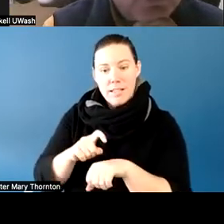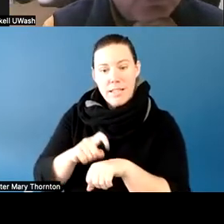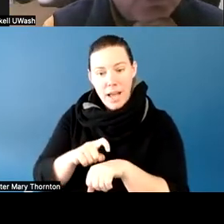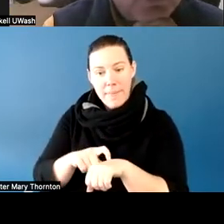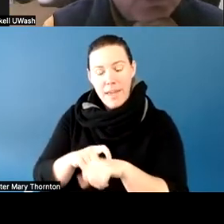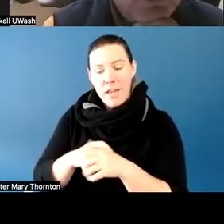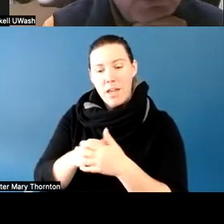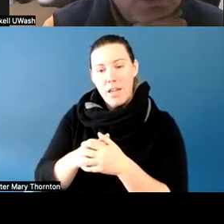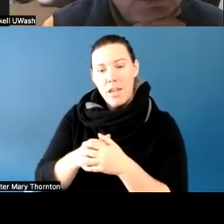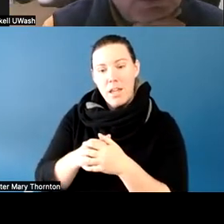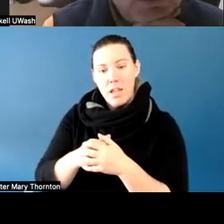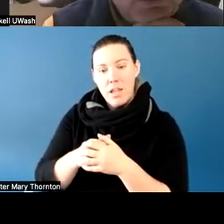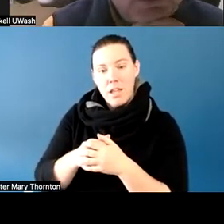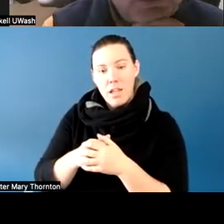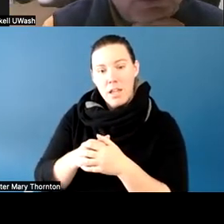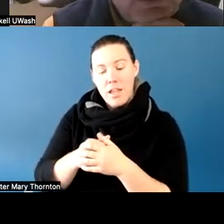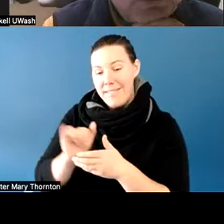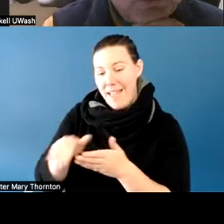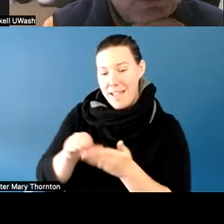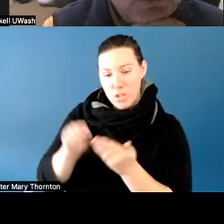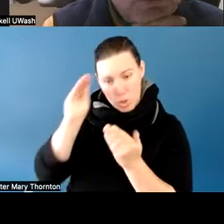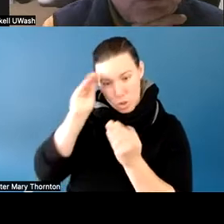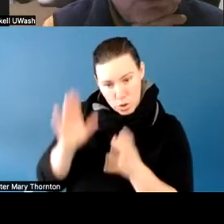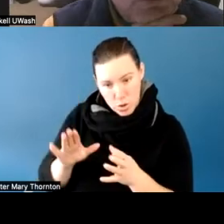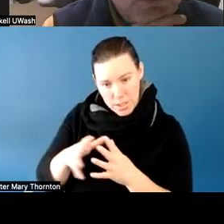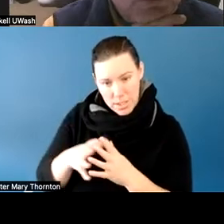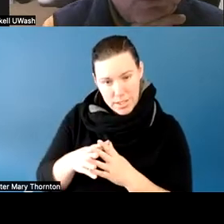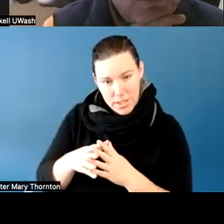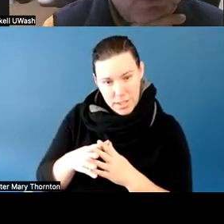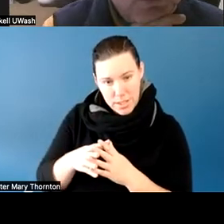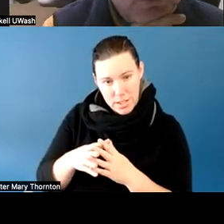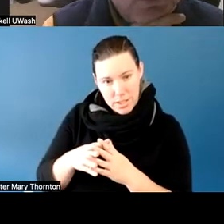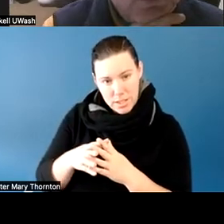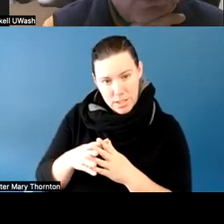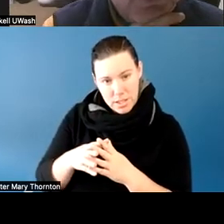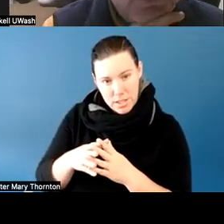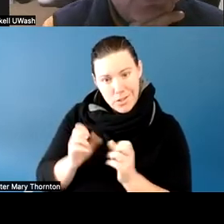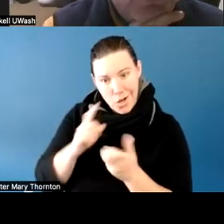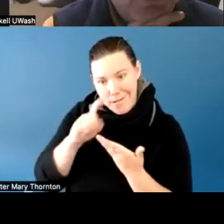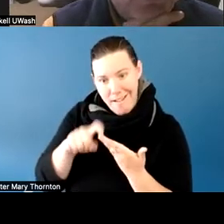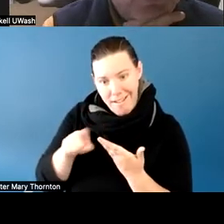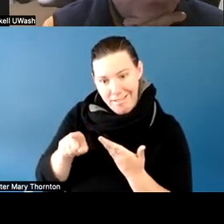The student, I could tell, they were very bright,